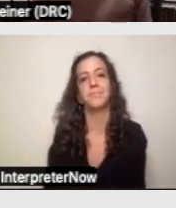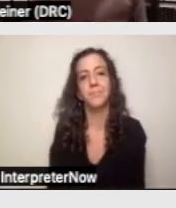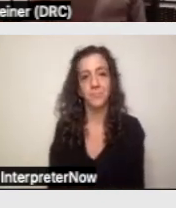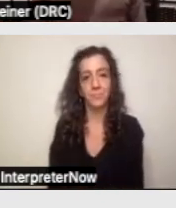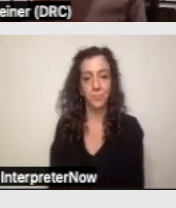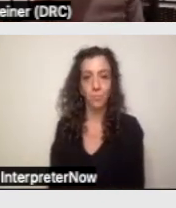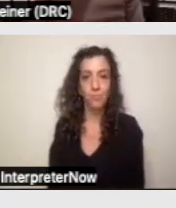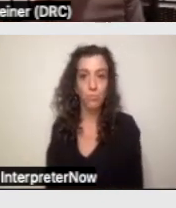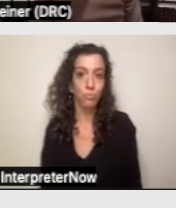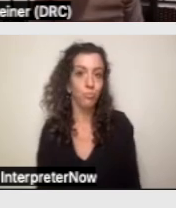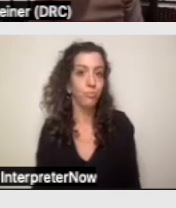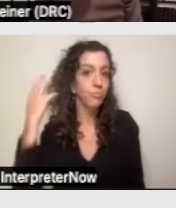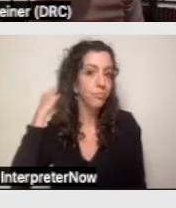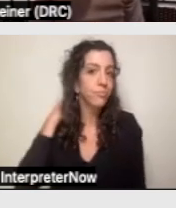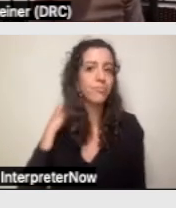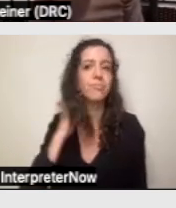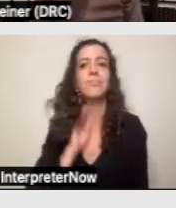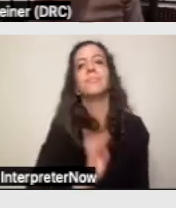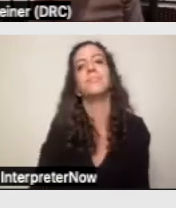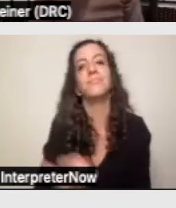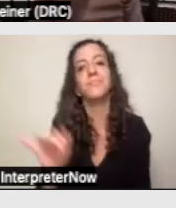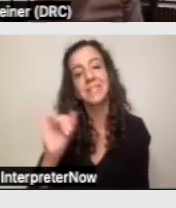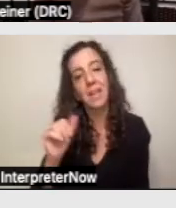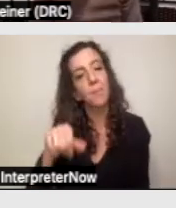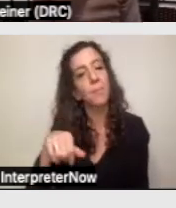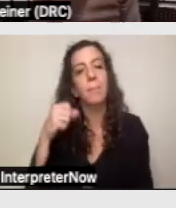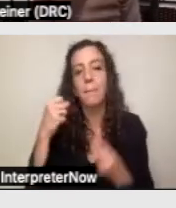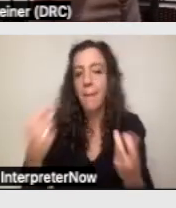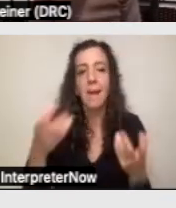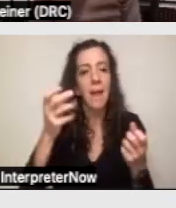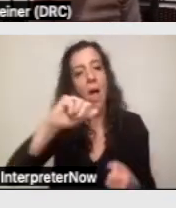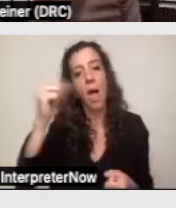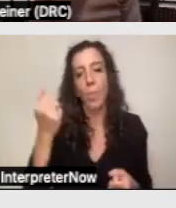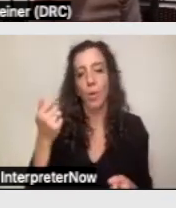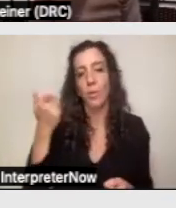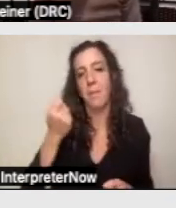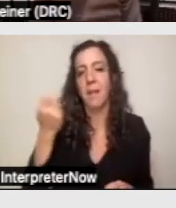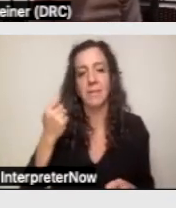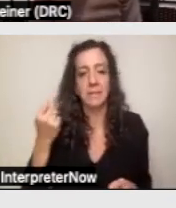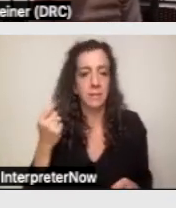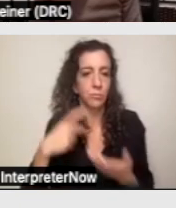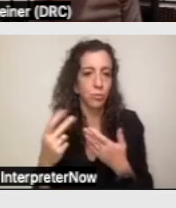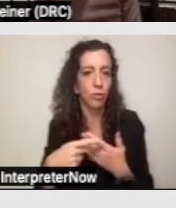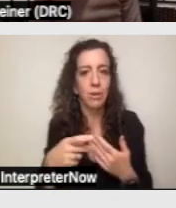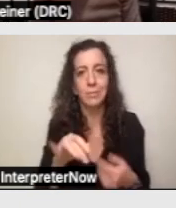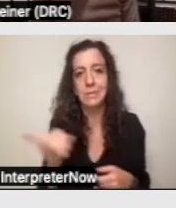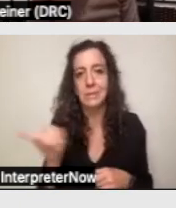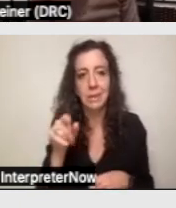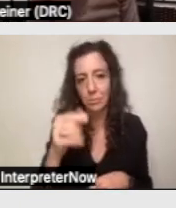So like many benefits programs about which you are all familiar, people served by regional